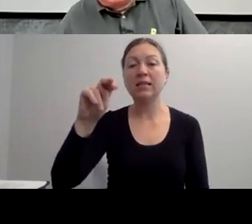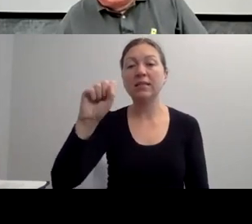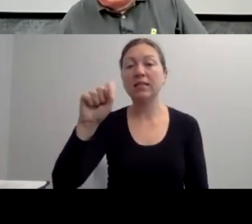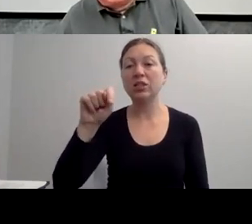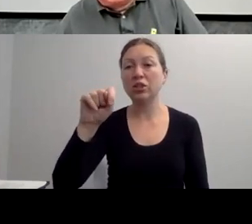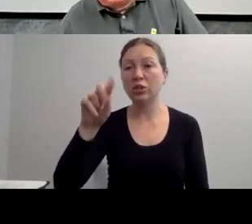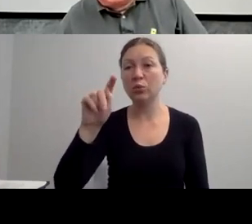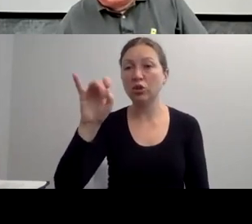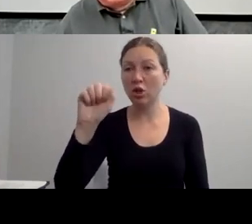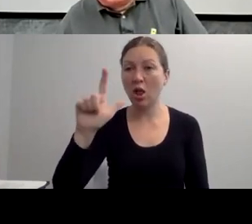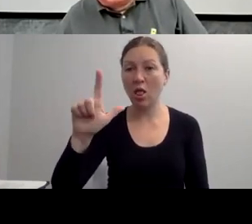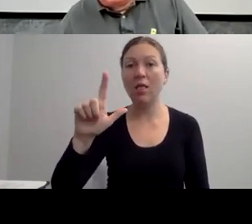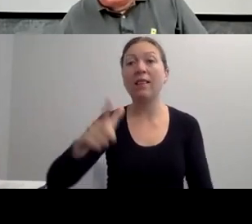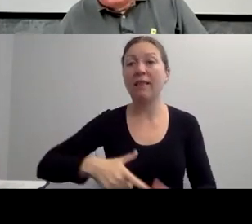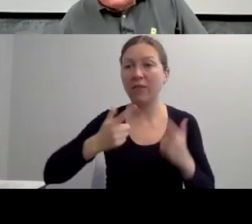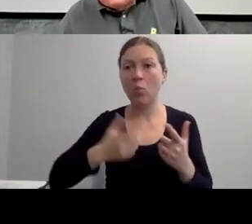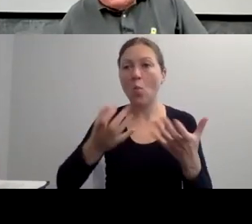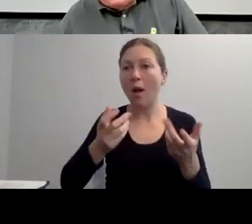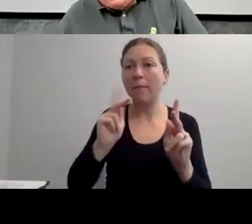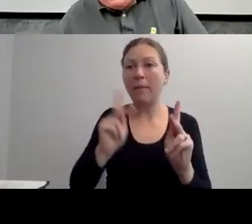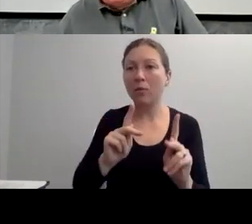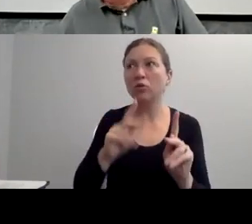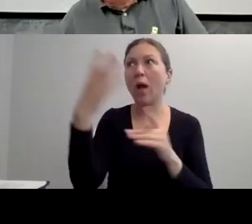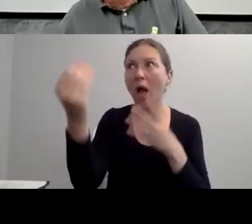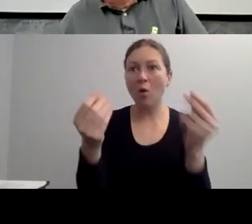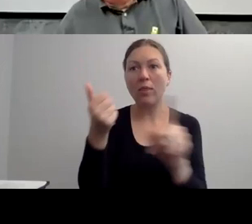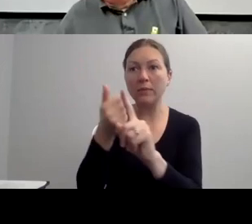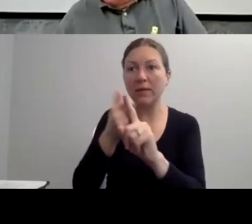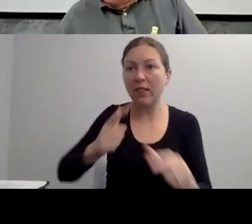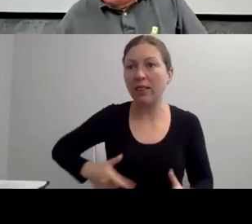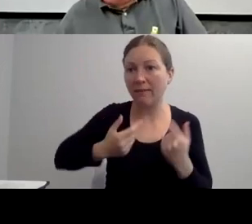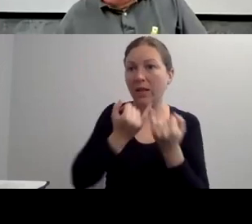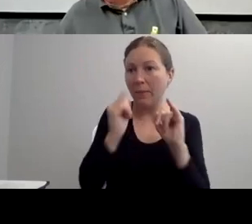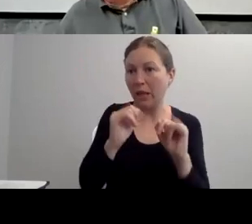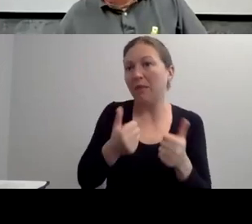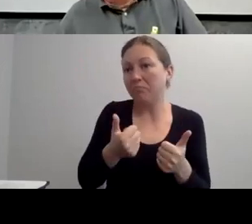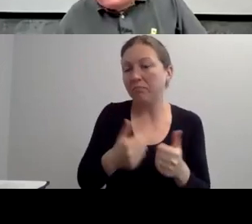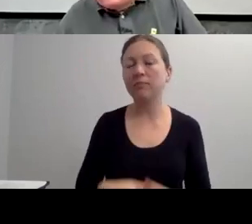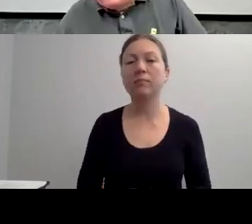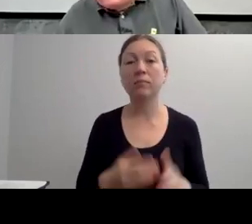AND I WOULD LIKE TO ALSO POINT OUT TALKING ABOUT THE MEDICAL MODEL AND SOCIAL MODEL LATER,